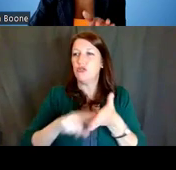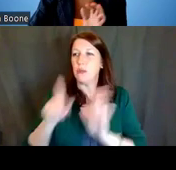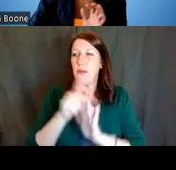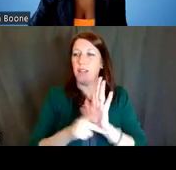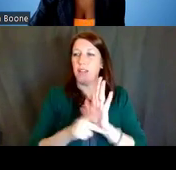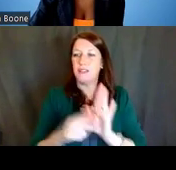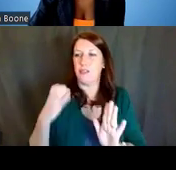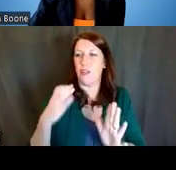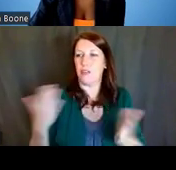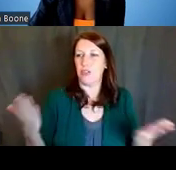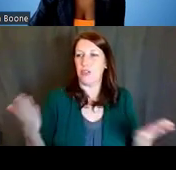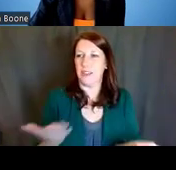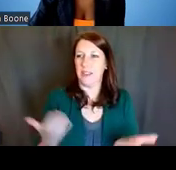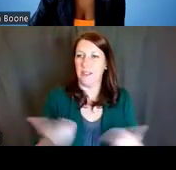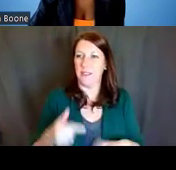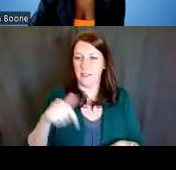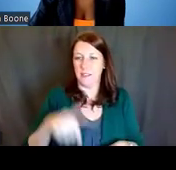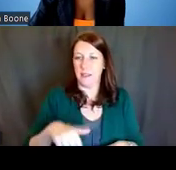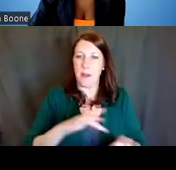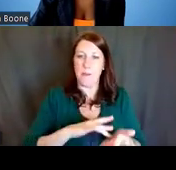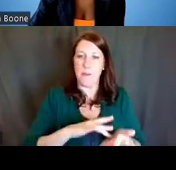here within the Division of Biomedical Research Workforce.